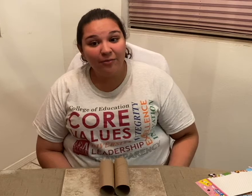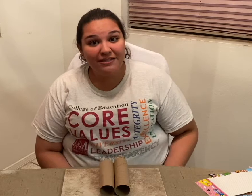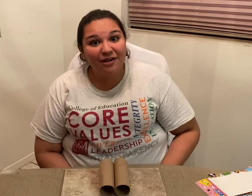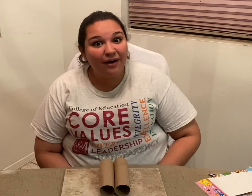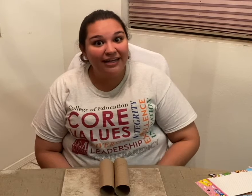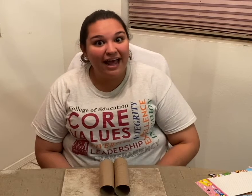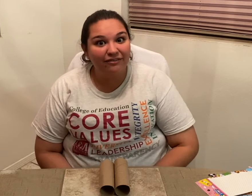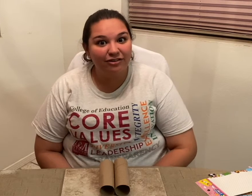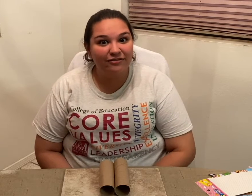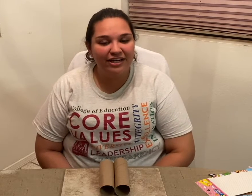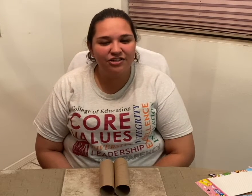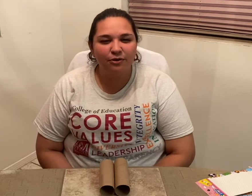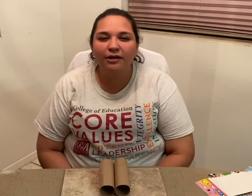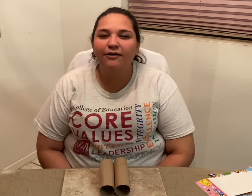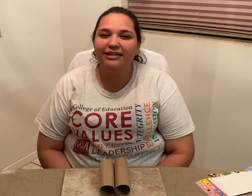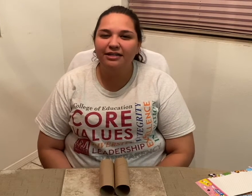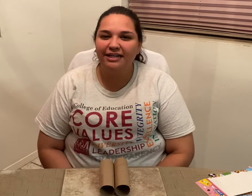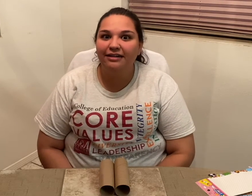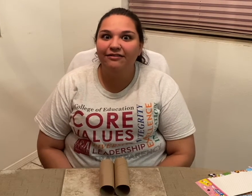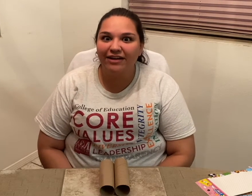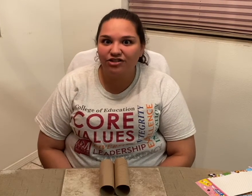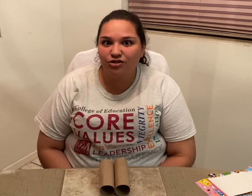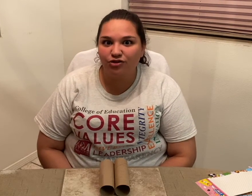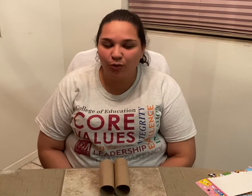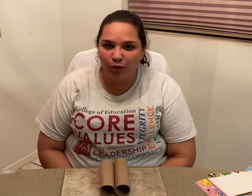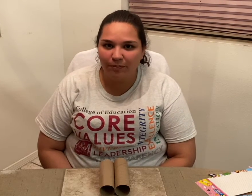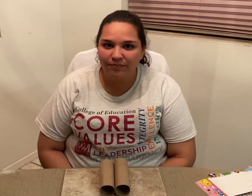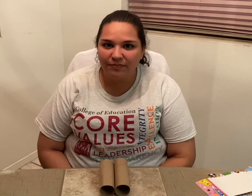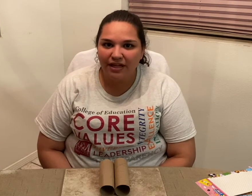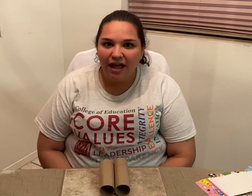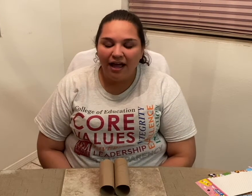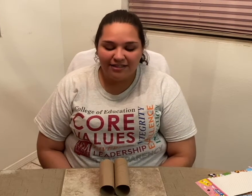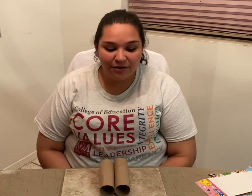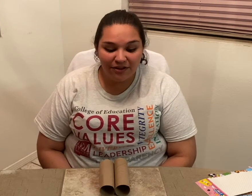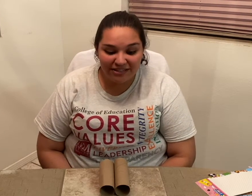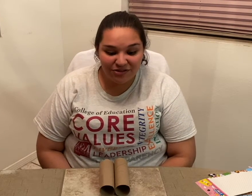us go on an animal adventure we're going to need an adventure tool! So, this tool